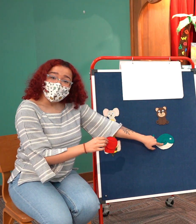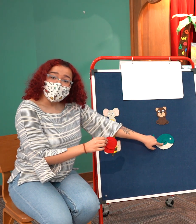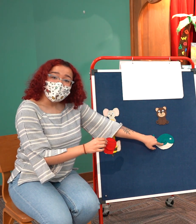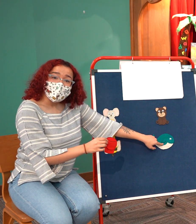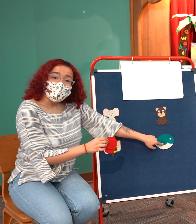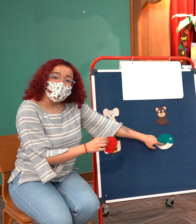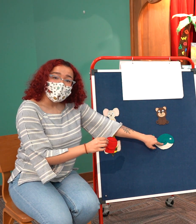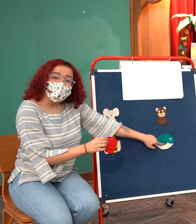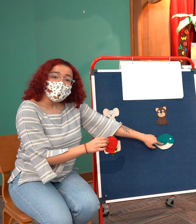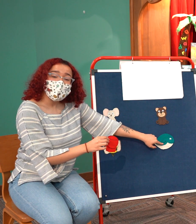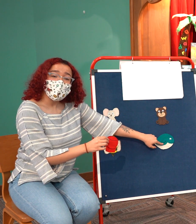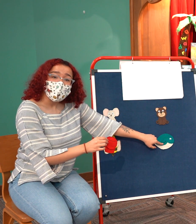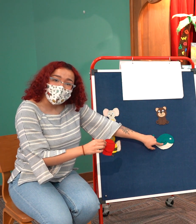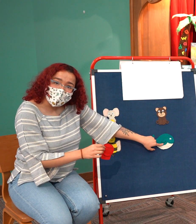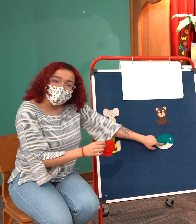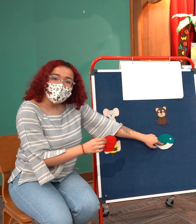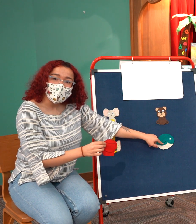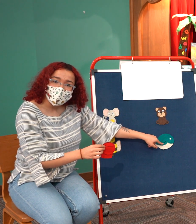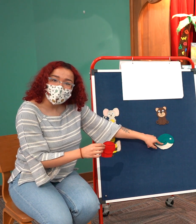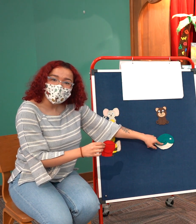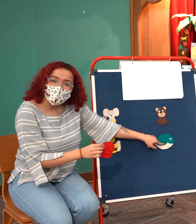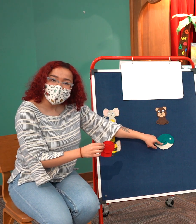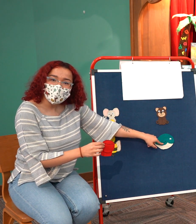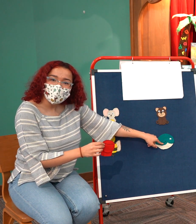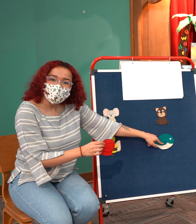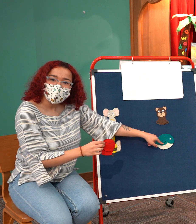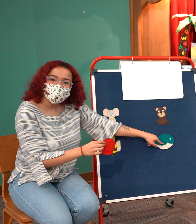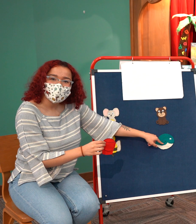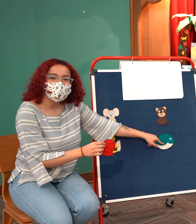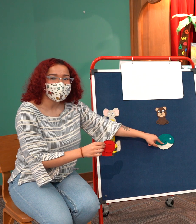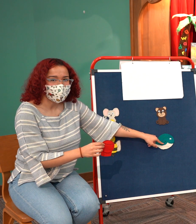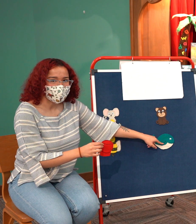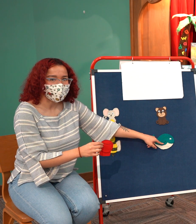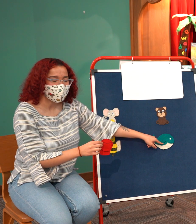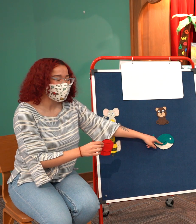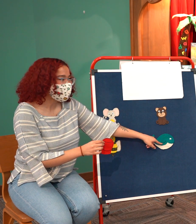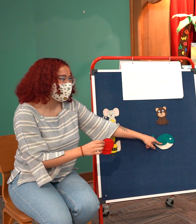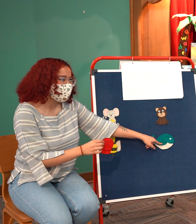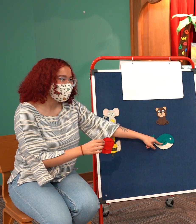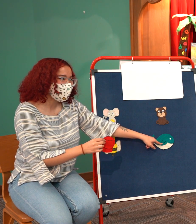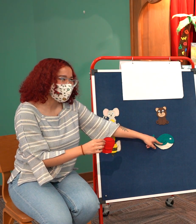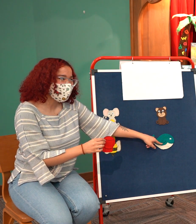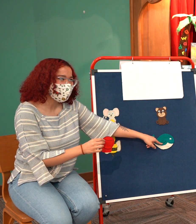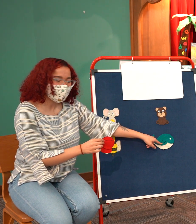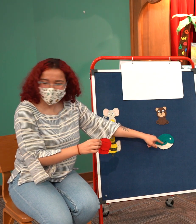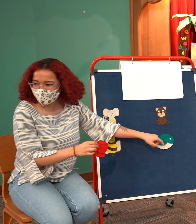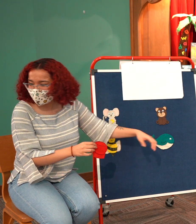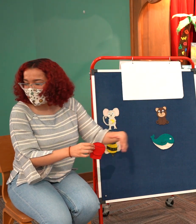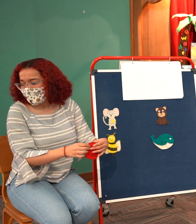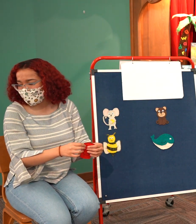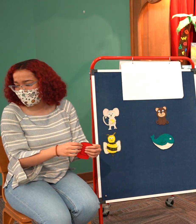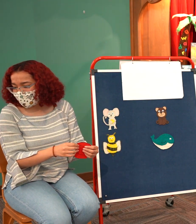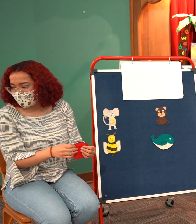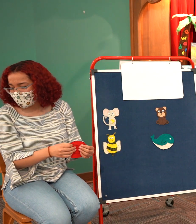do you think friends at home do whale and pale all right i think you're right mark carter